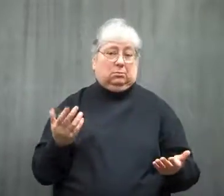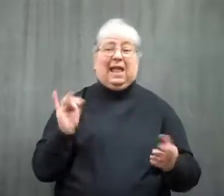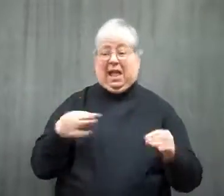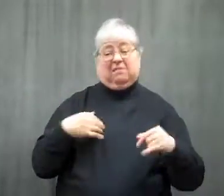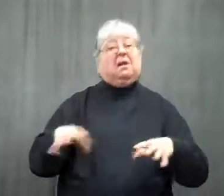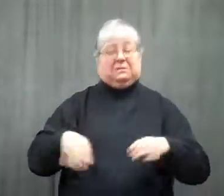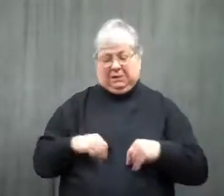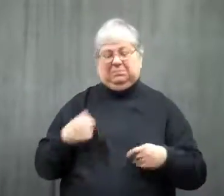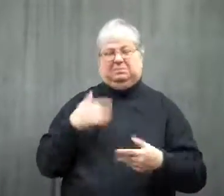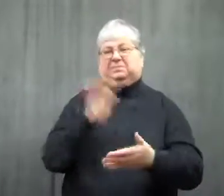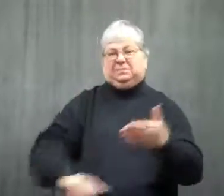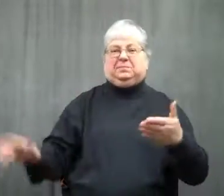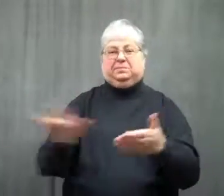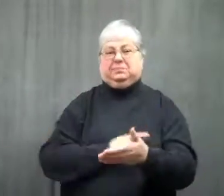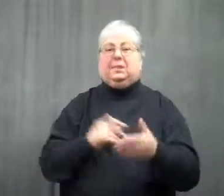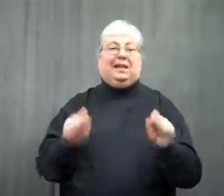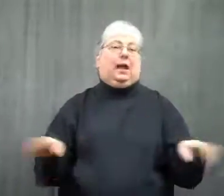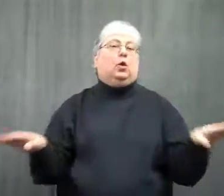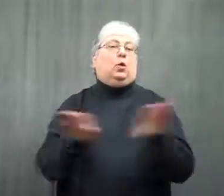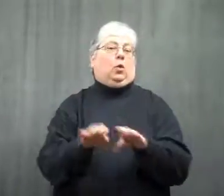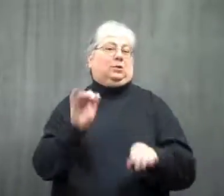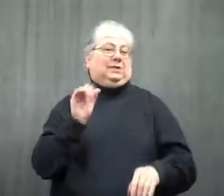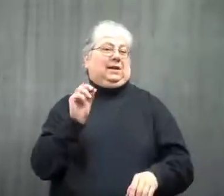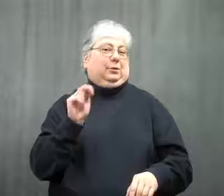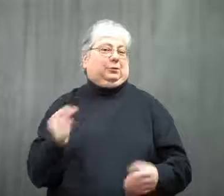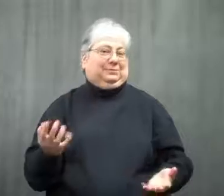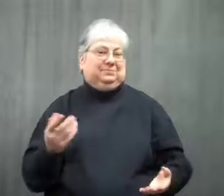When you cancel, then they can close the account.